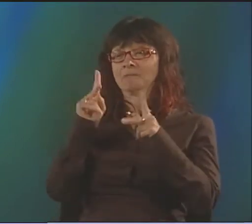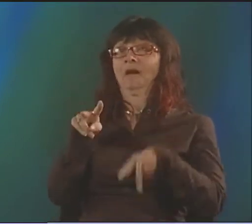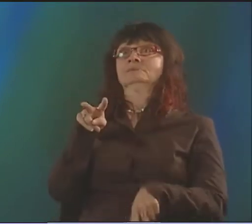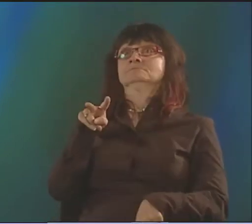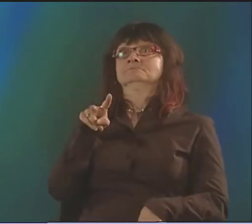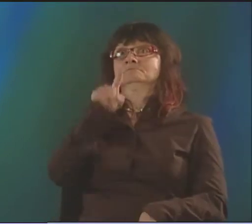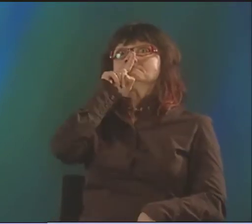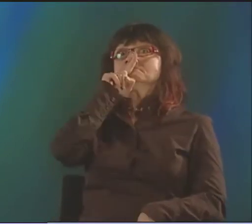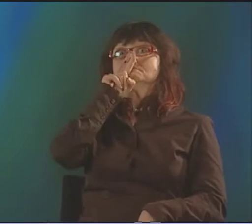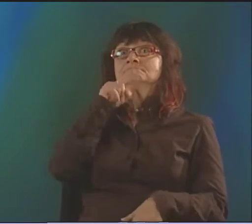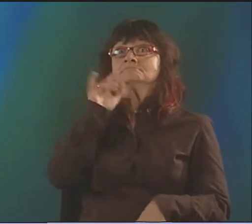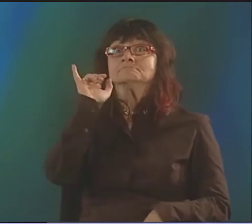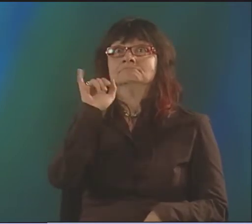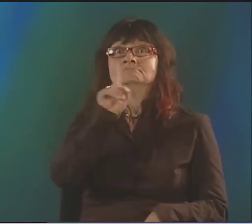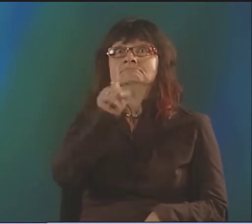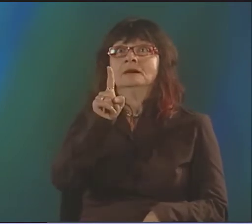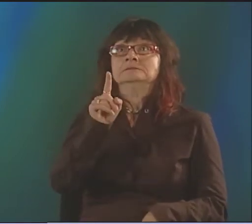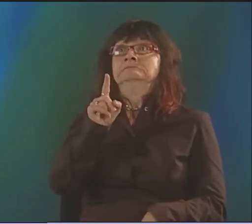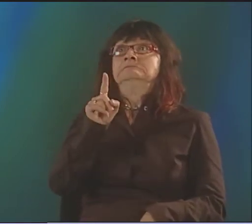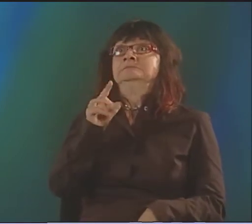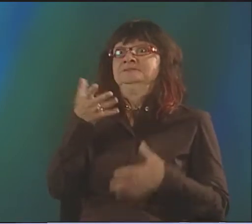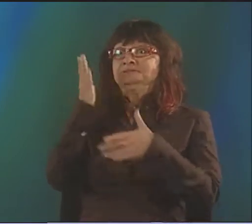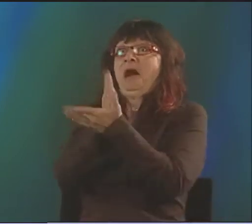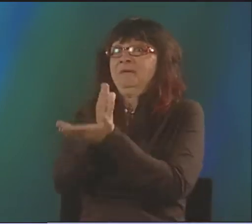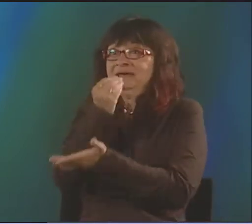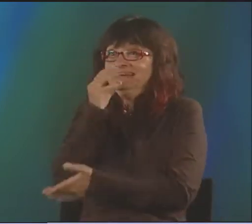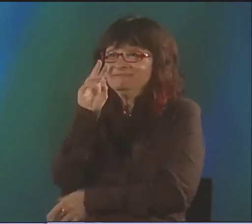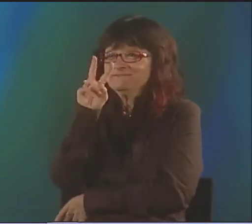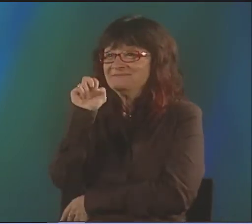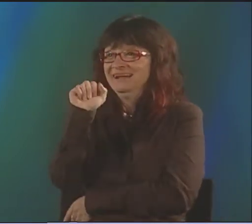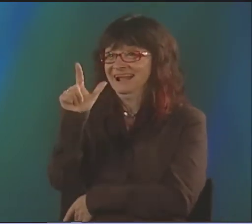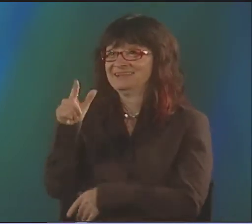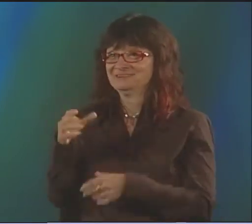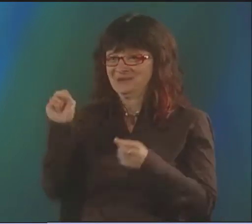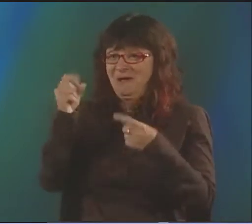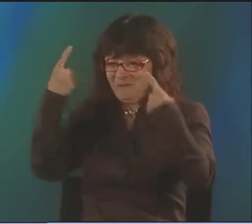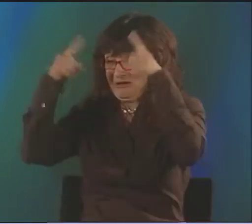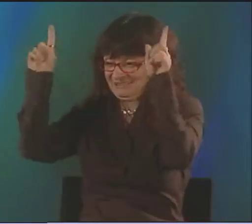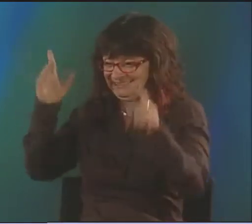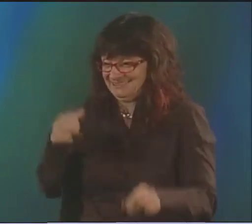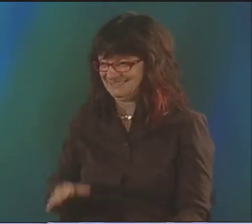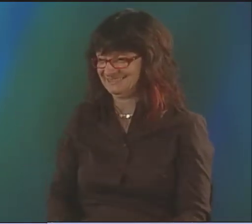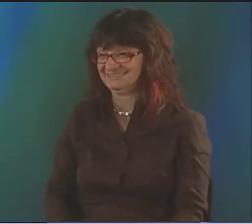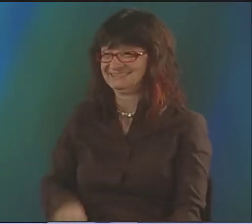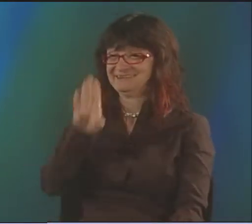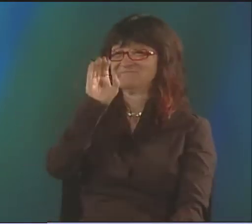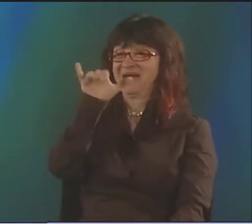YEAH. IT'S A PRETTY POWERFUL POEM. A LOT OF PEOPLE ARE--HA HA!-- PRETTY SHOCKED BY IT,